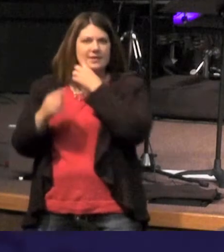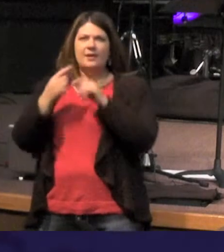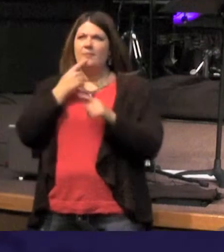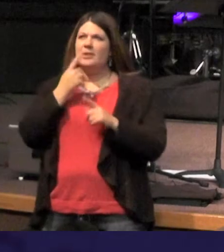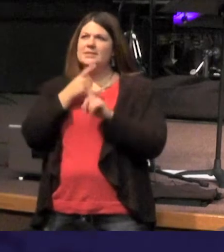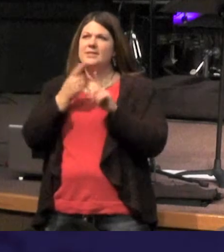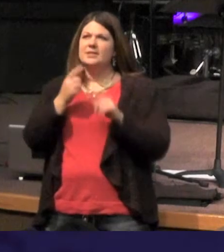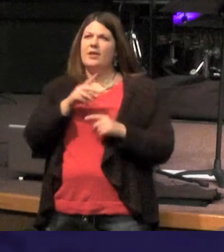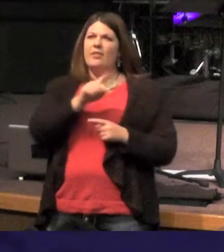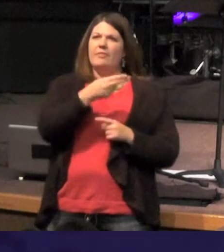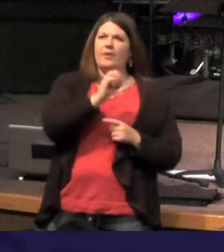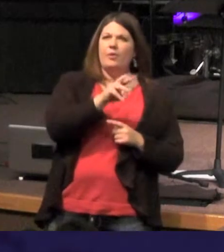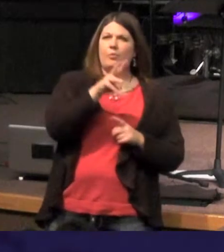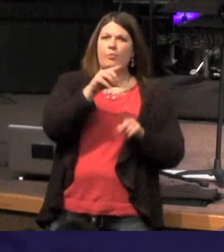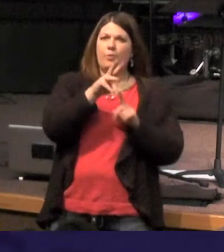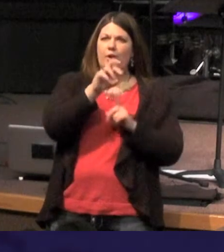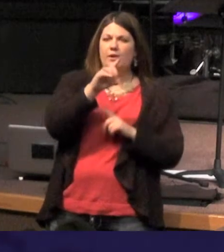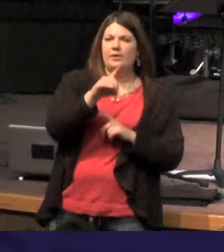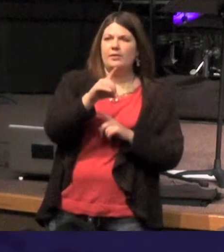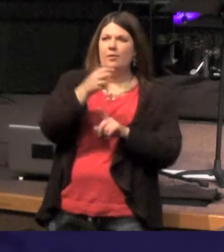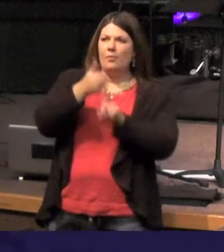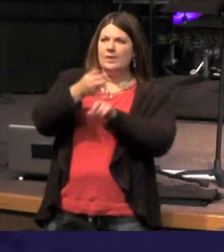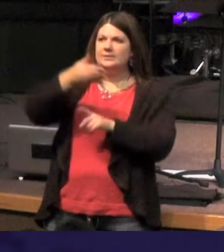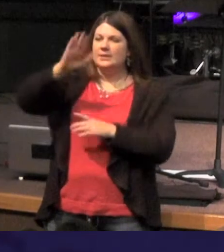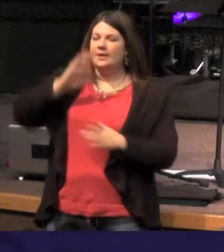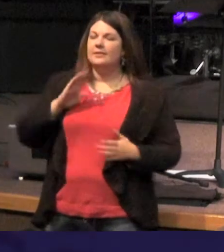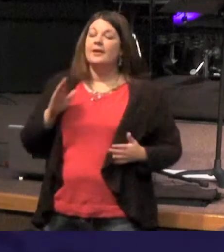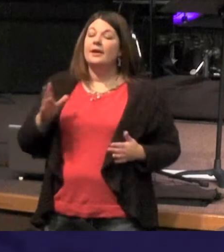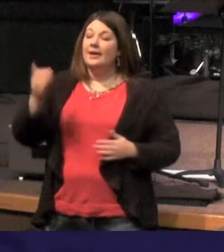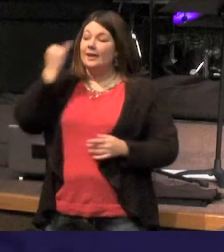no accurate translation and I gotta give you if you're learning Greek